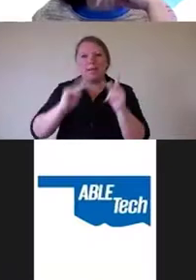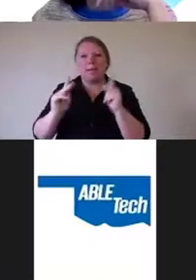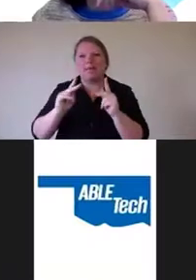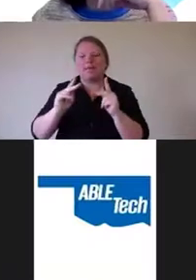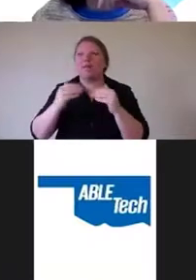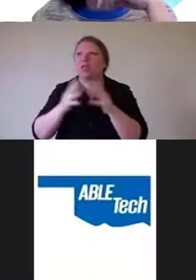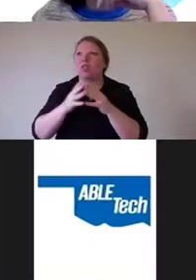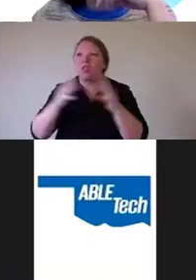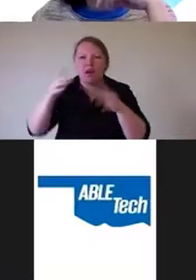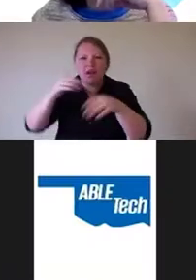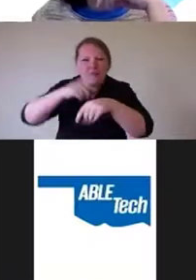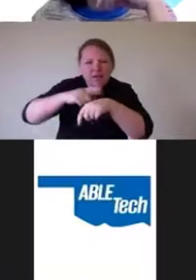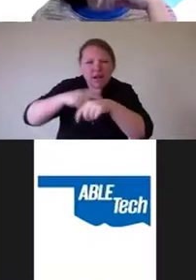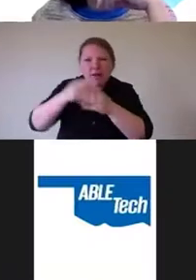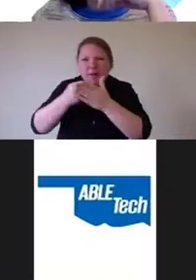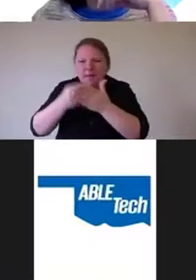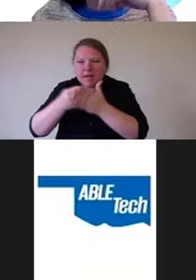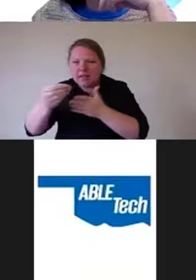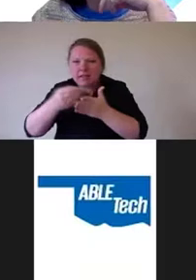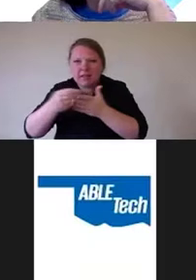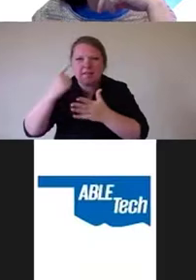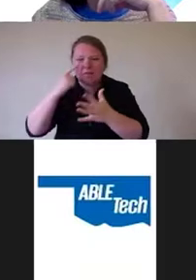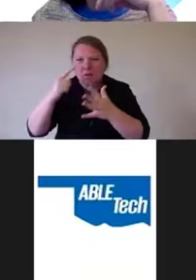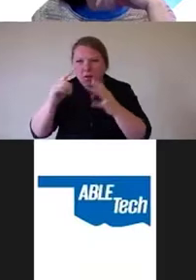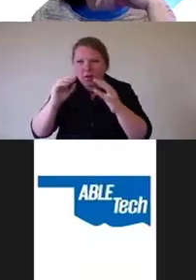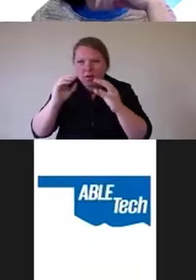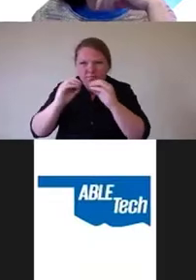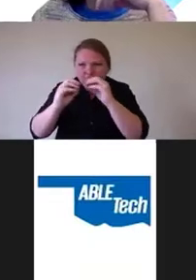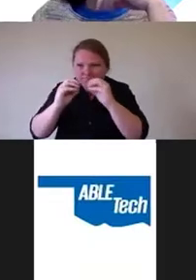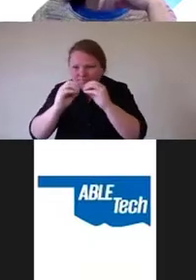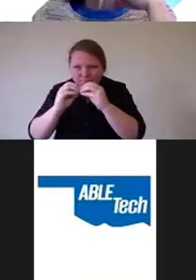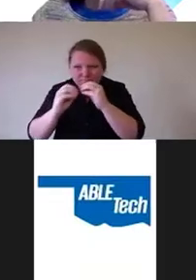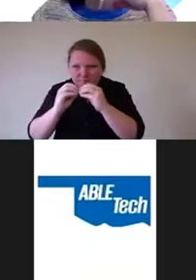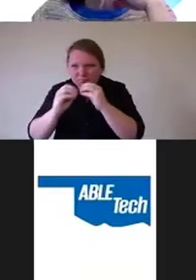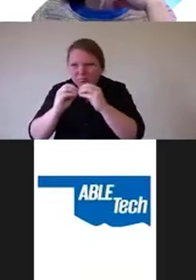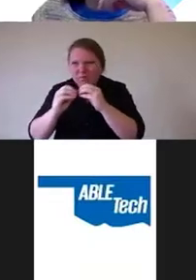assistive technology the way they want it, and that shouldn't be blocked.